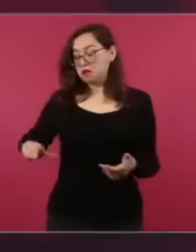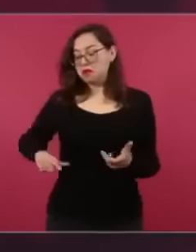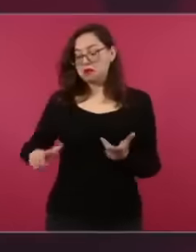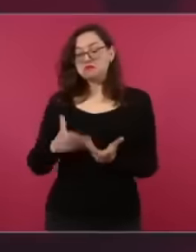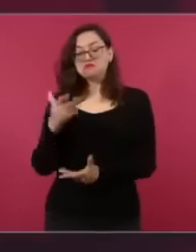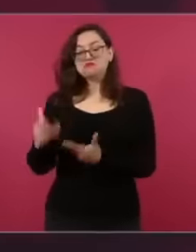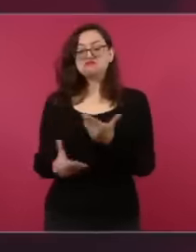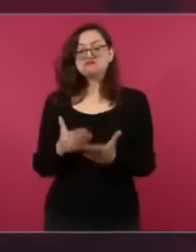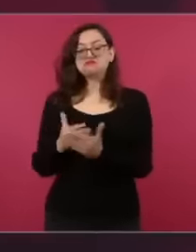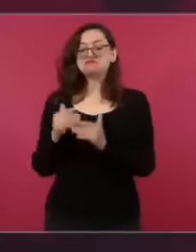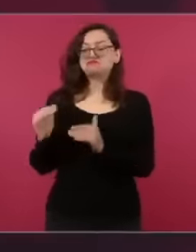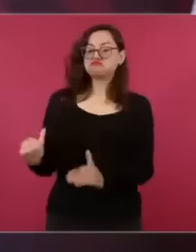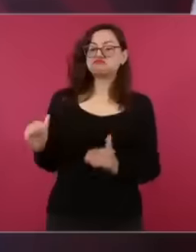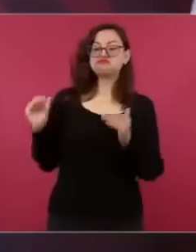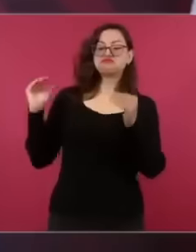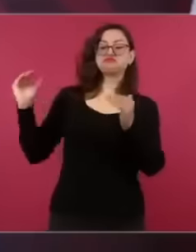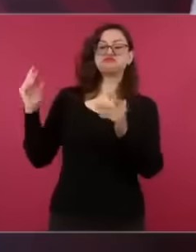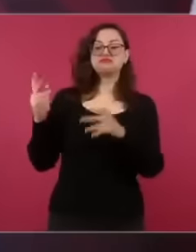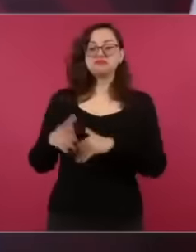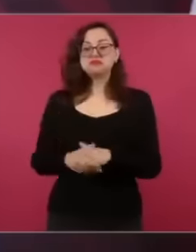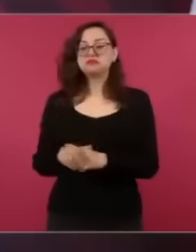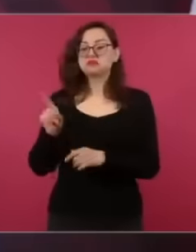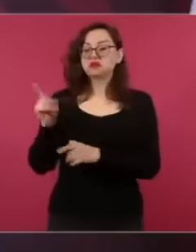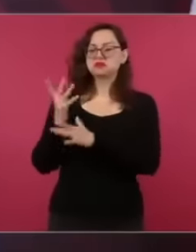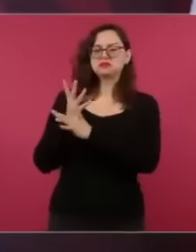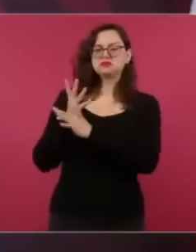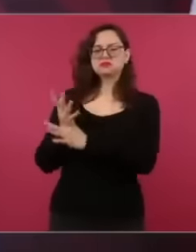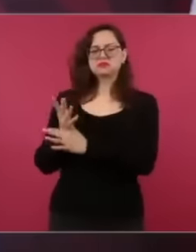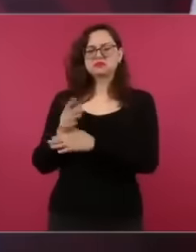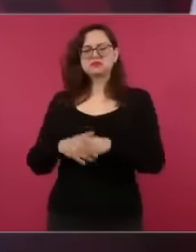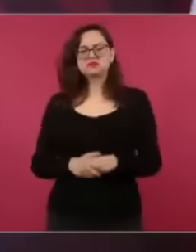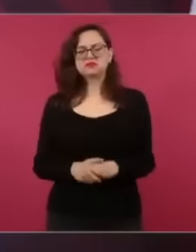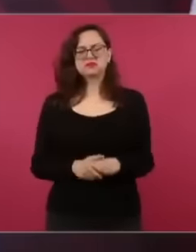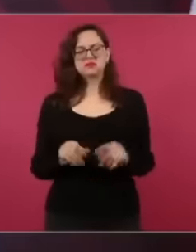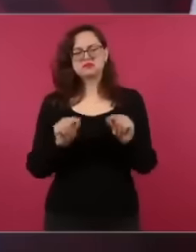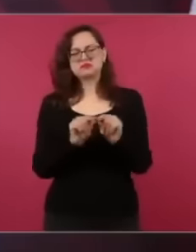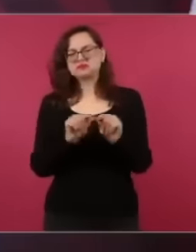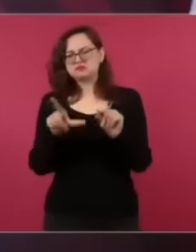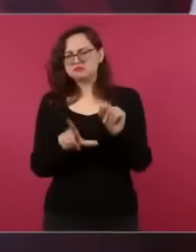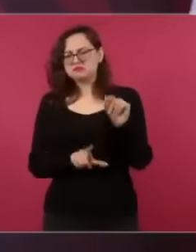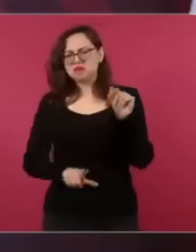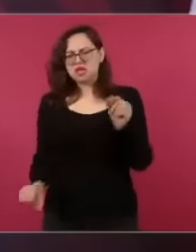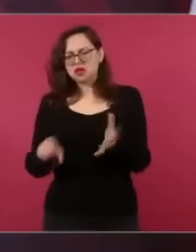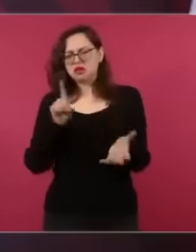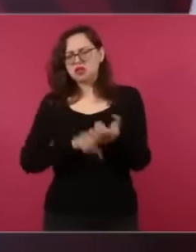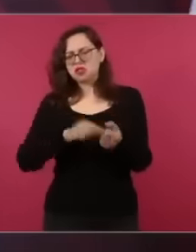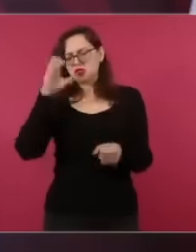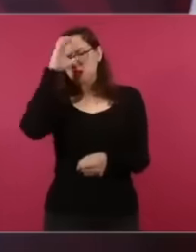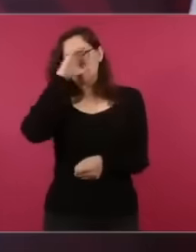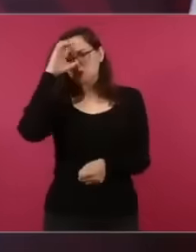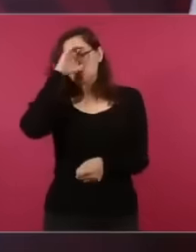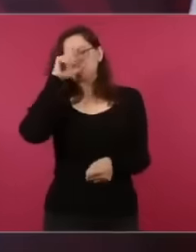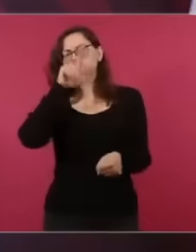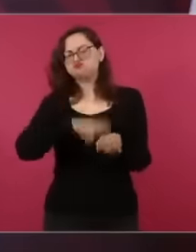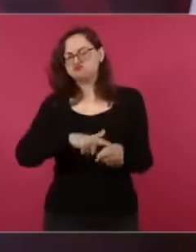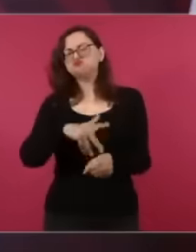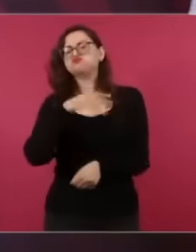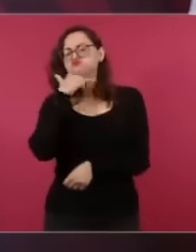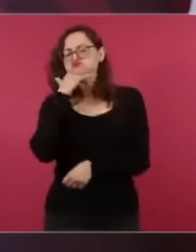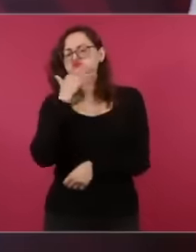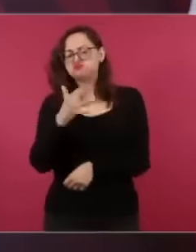that corruption was part of the culture of the people of Mexico Exactly the